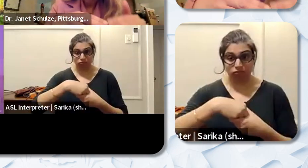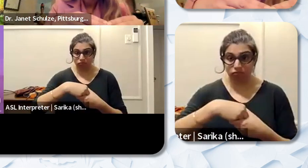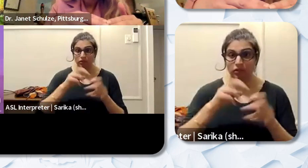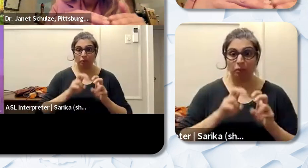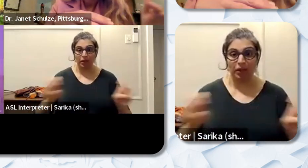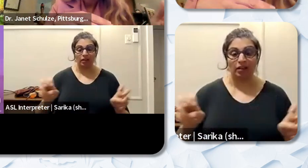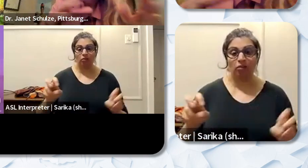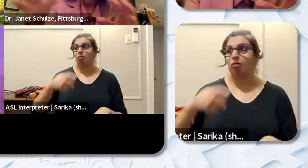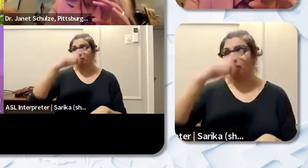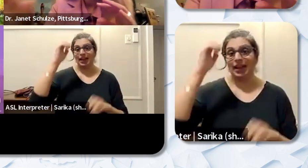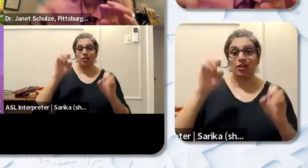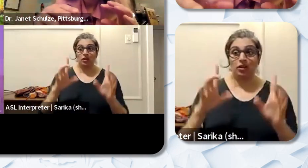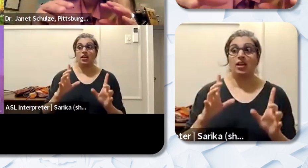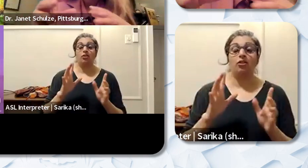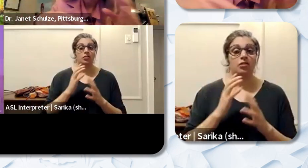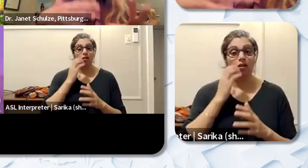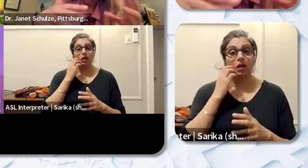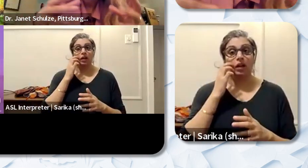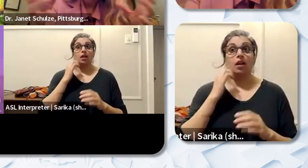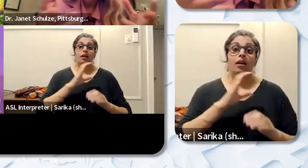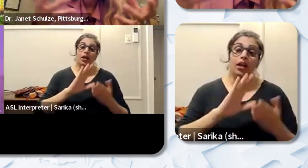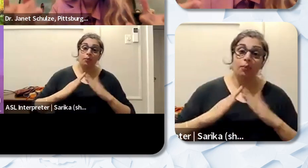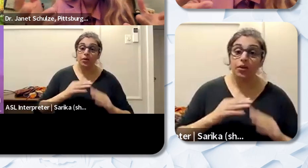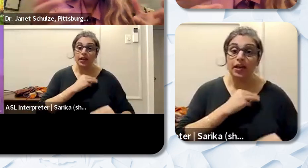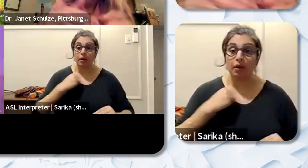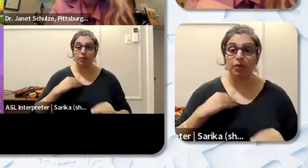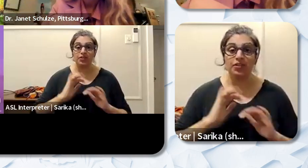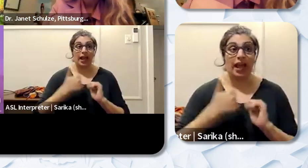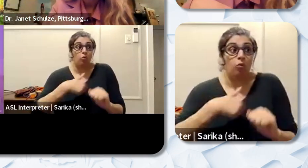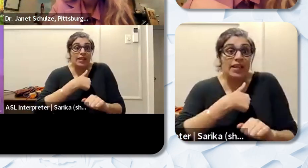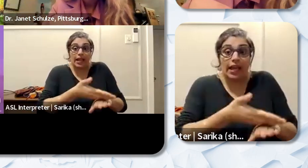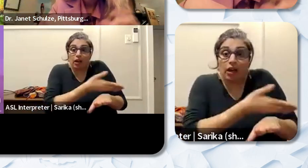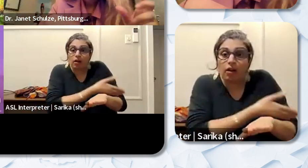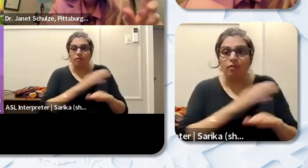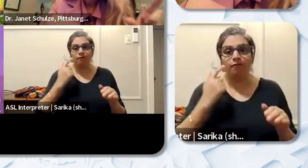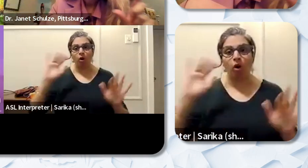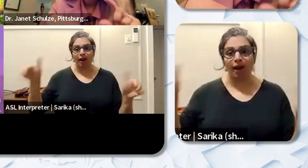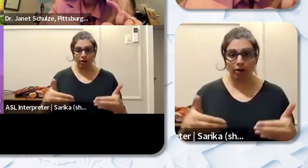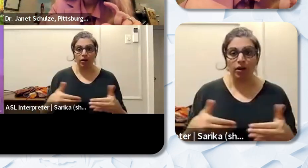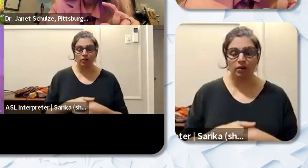viewpoint of and also community members of how we can do better in our hiring. We're working this